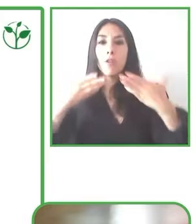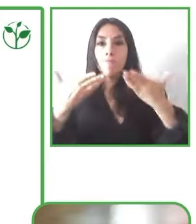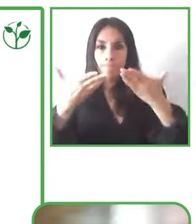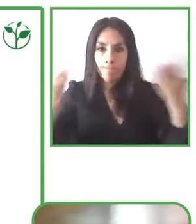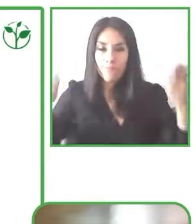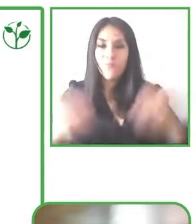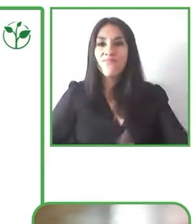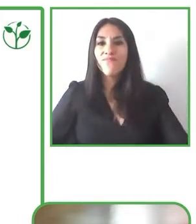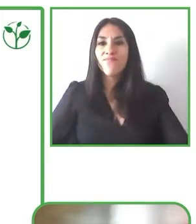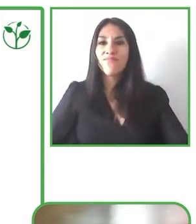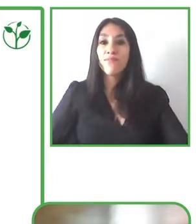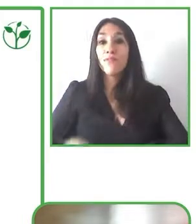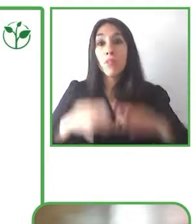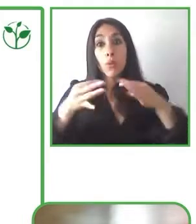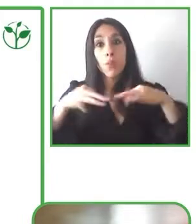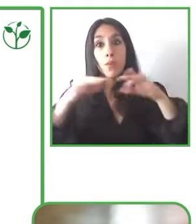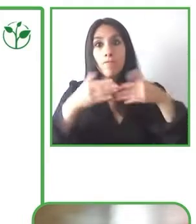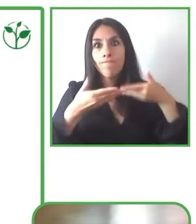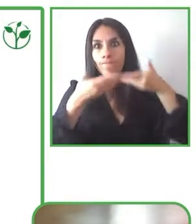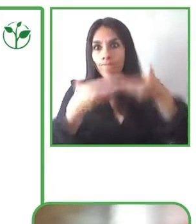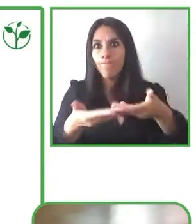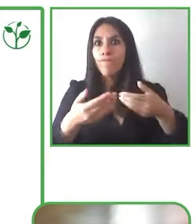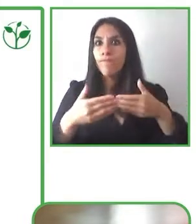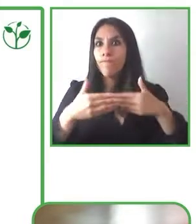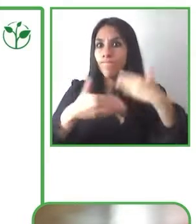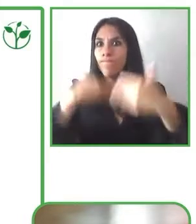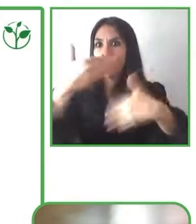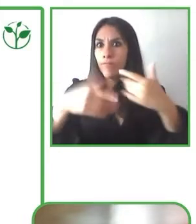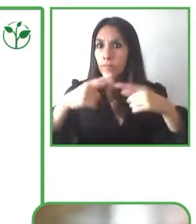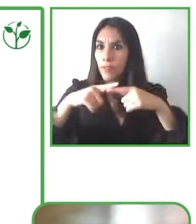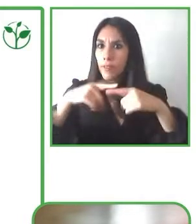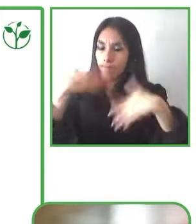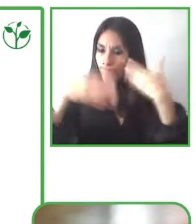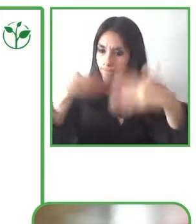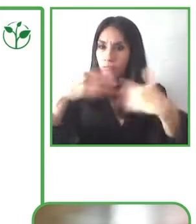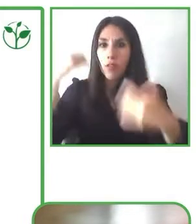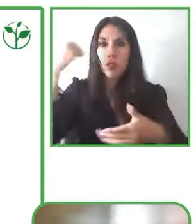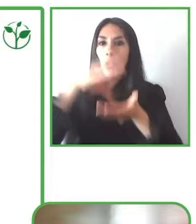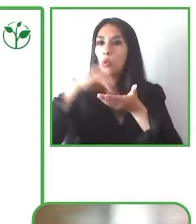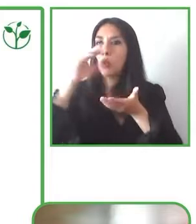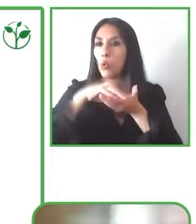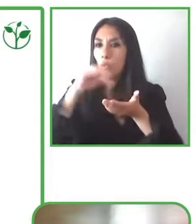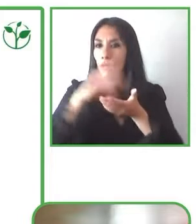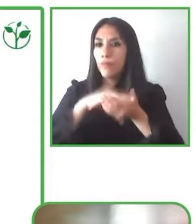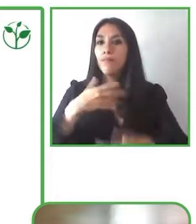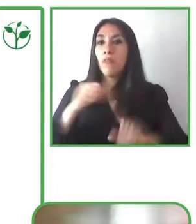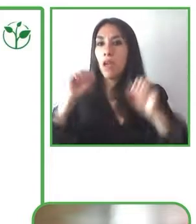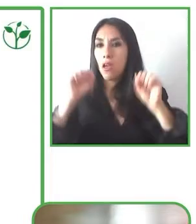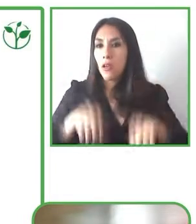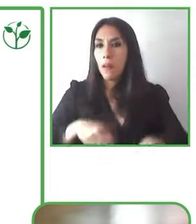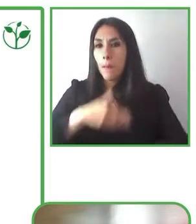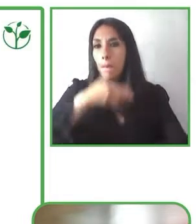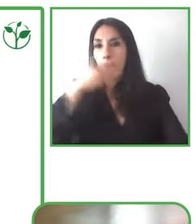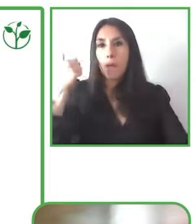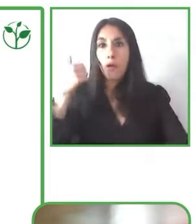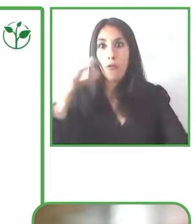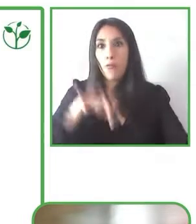It's important to continue to learn and to reach a greater public office because that way we can reach and achieve excellence.